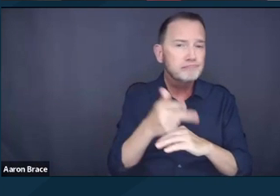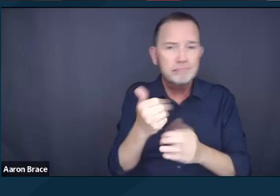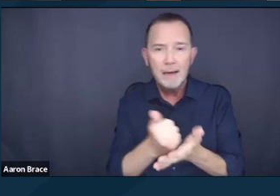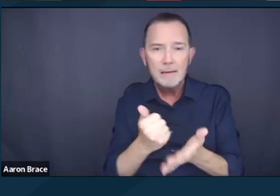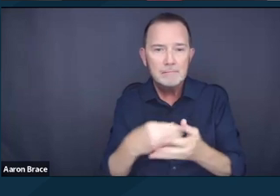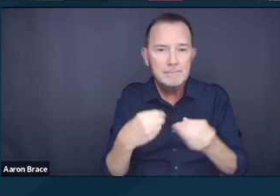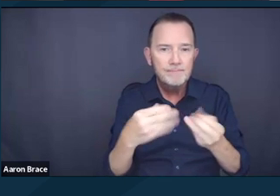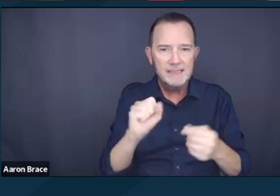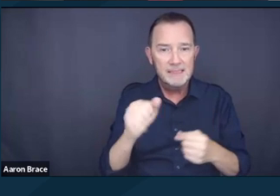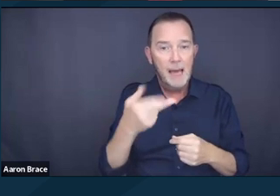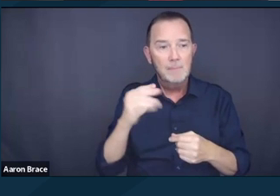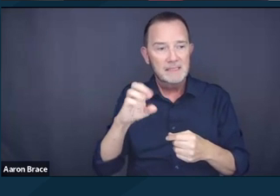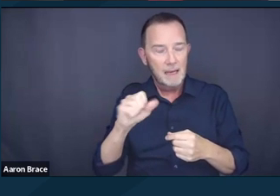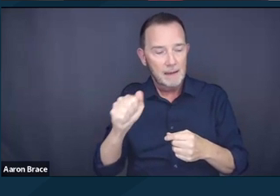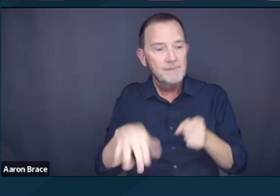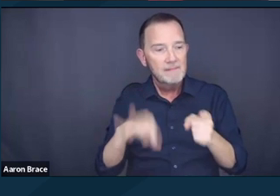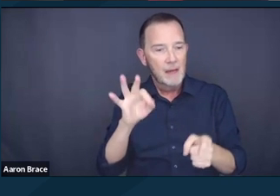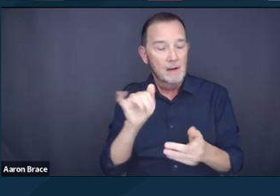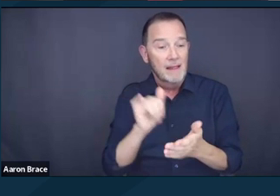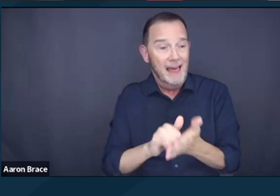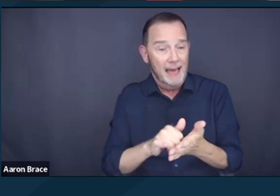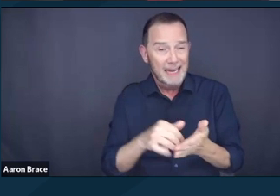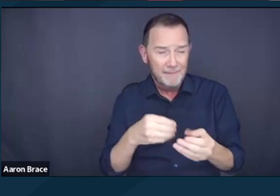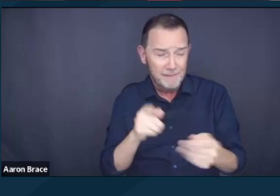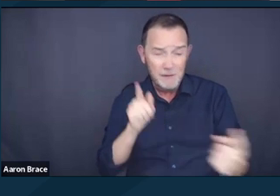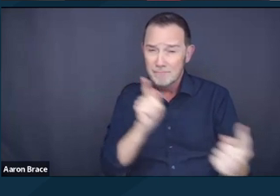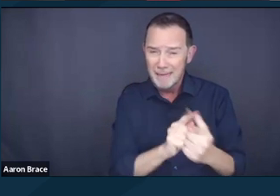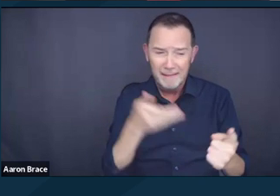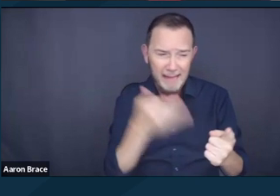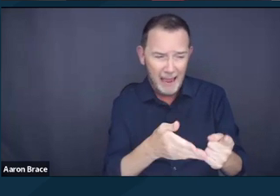by approximately 79% over six months.